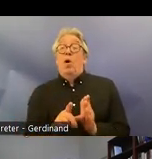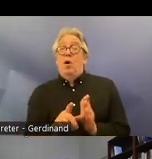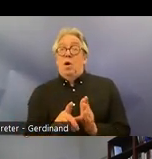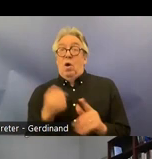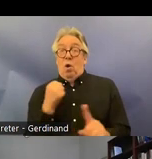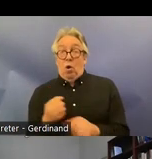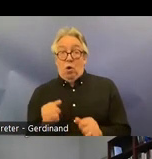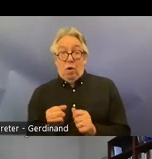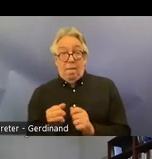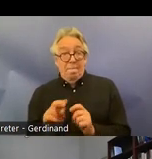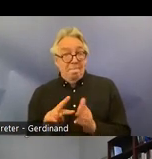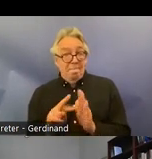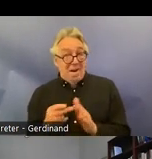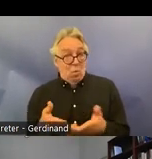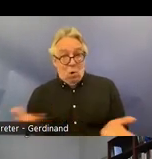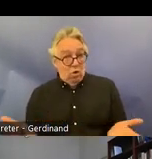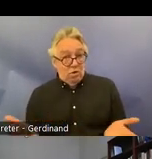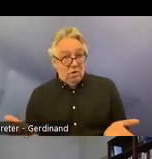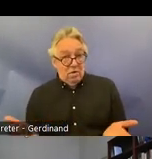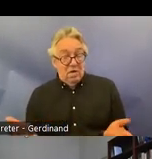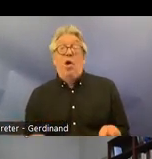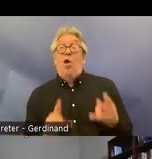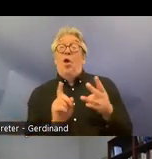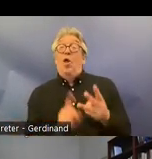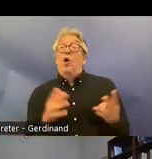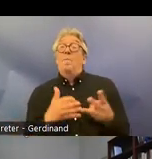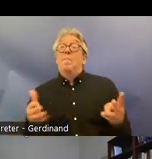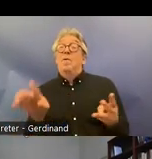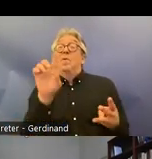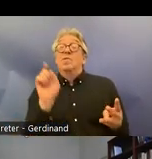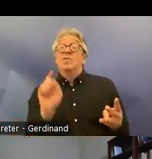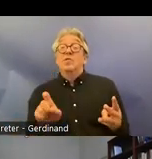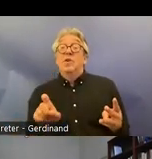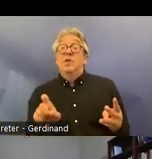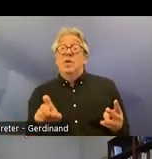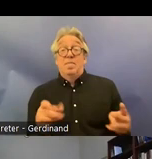generally and the third main question is what legislative amendments would be